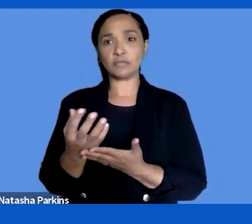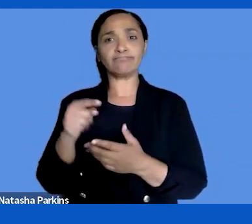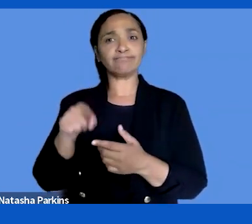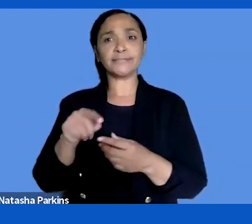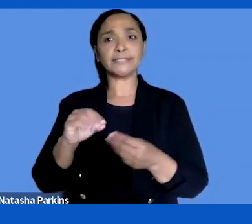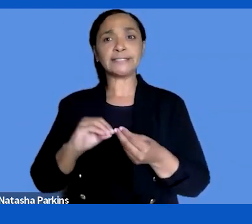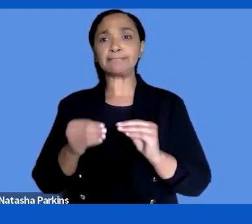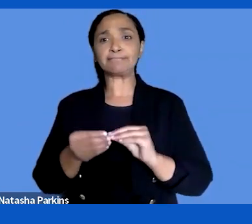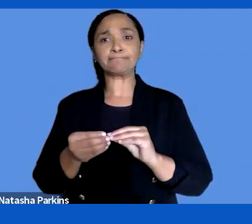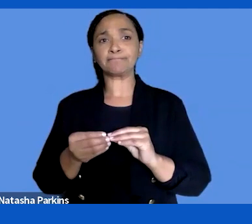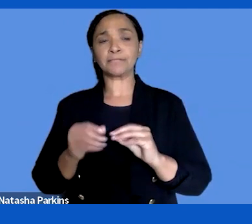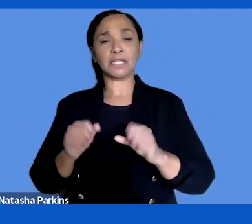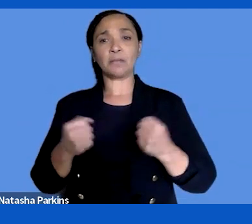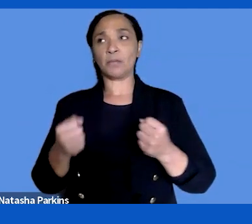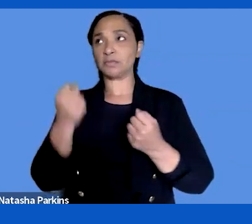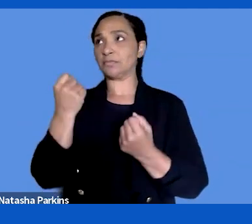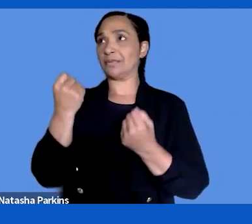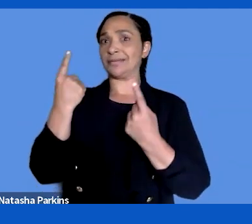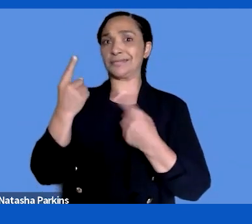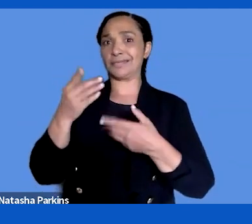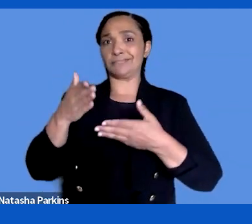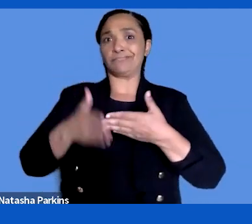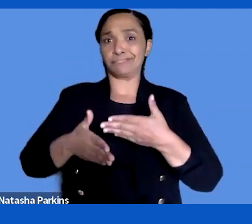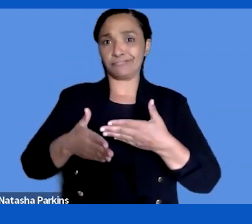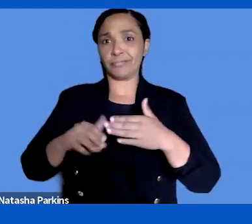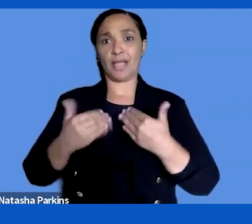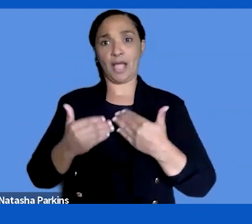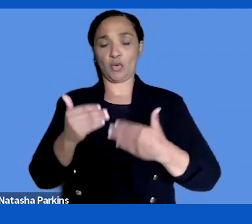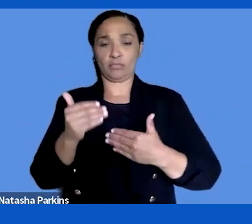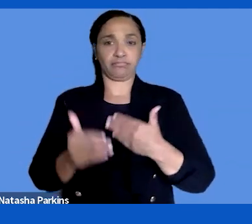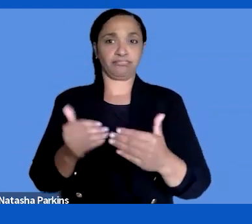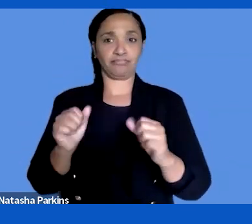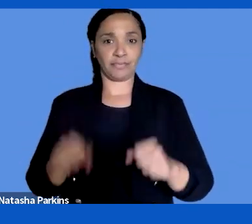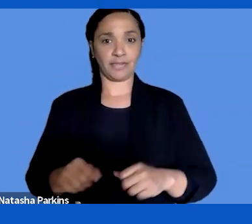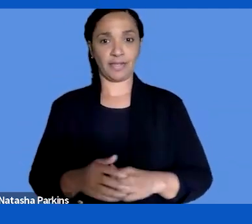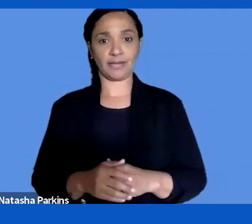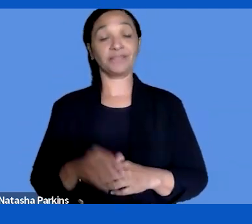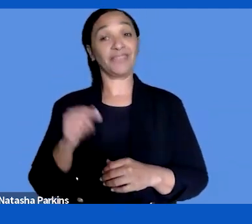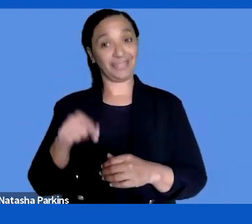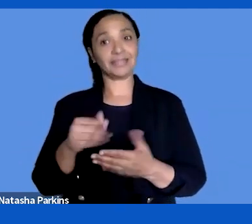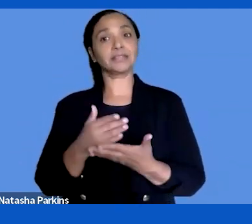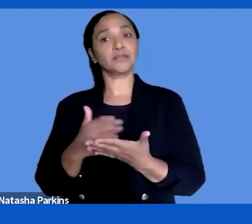or understood or functionally cannot be used. Those are eliminated but that is the